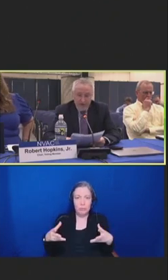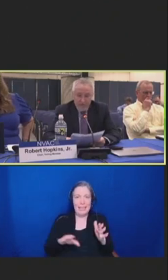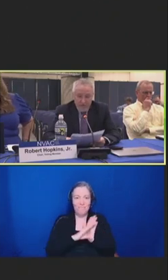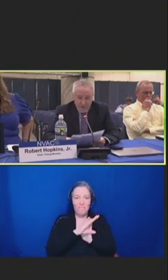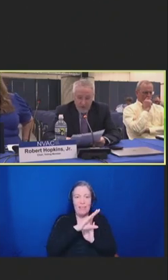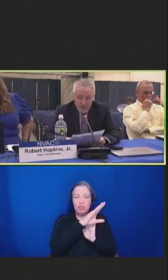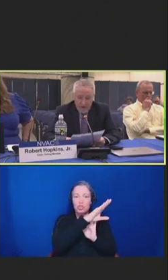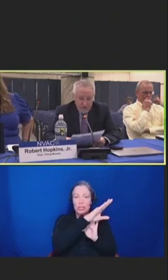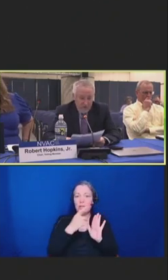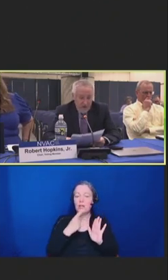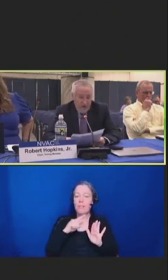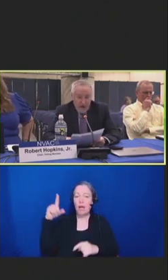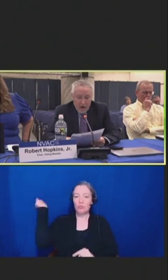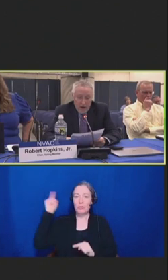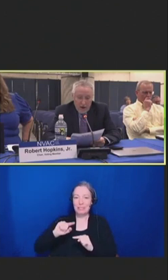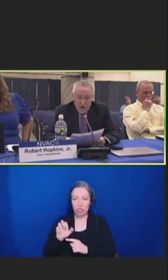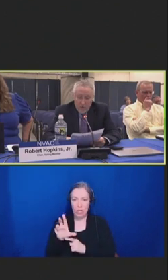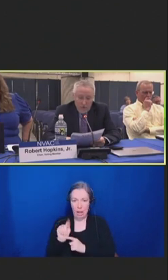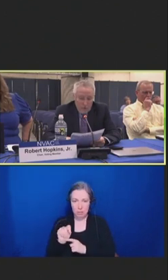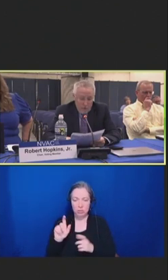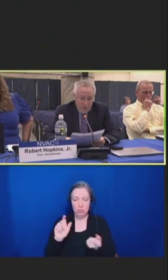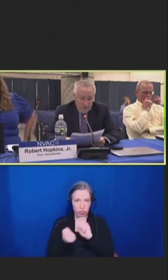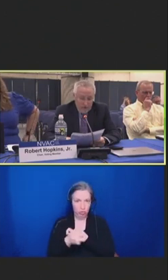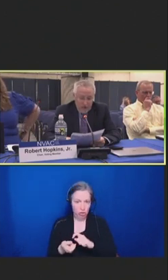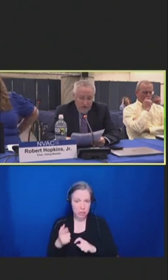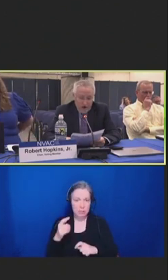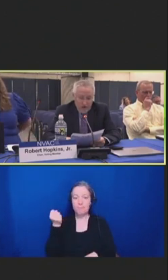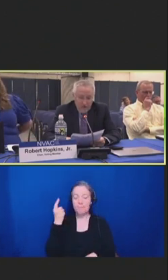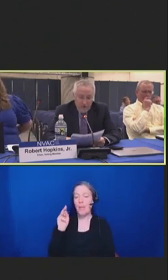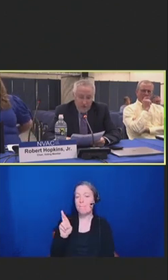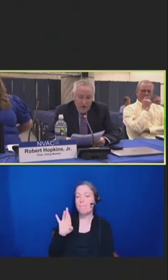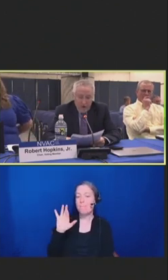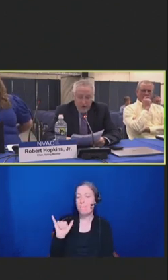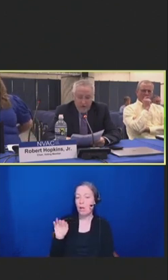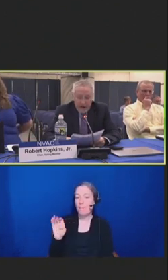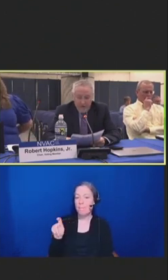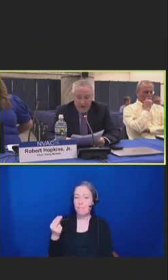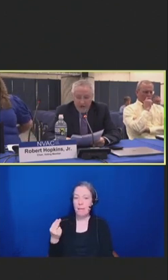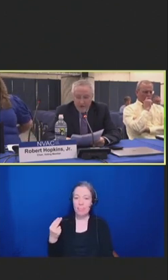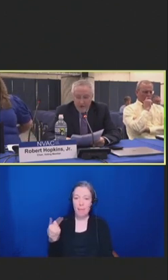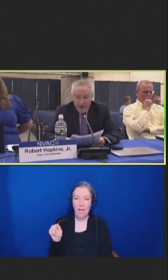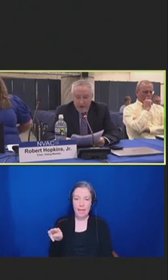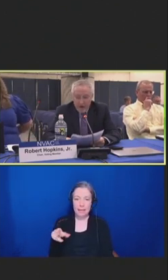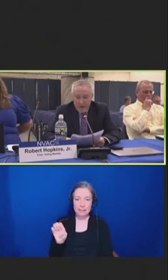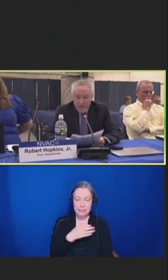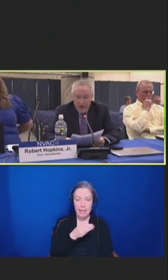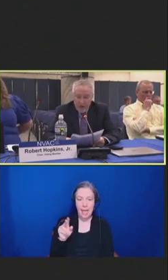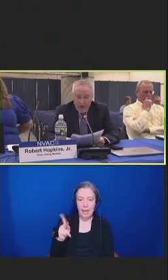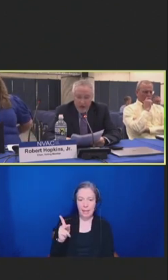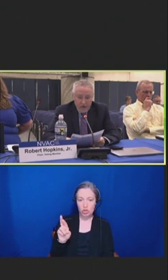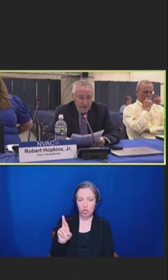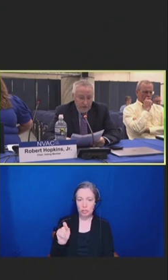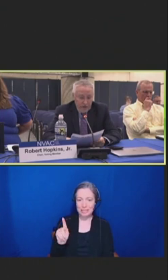CMS will discuss changes for recommended vaccines in Medicare, Medicaid, and the Children's